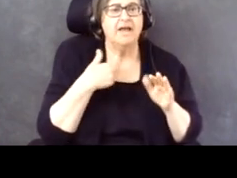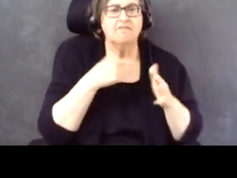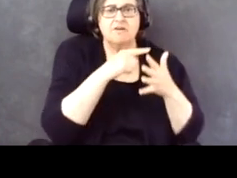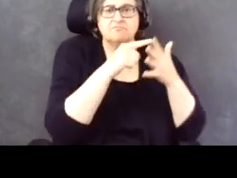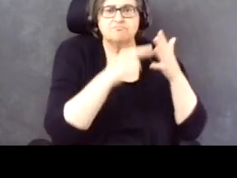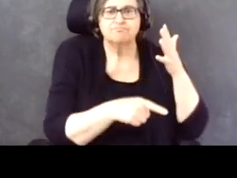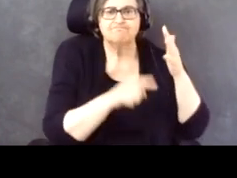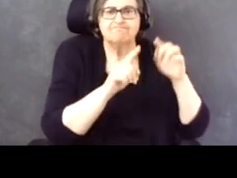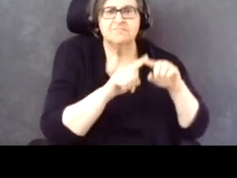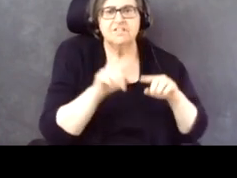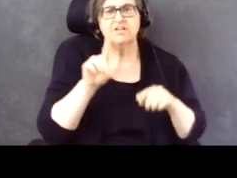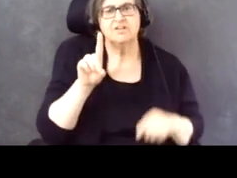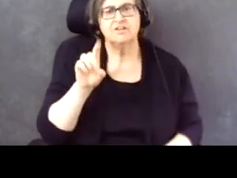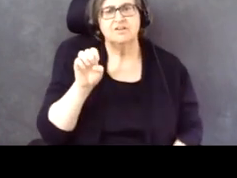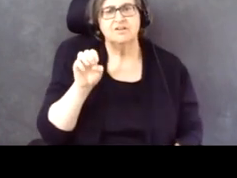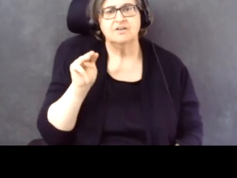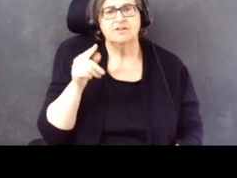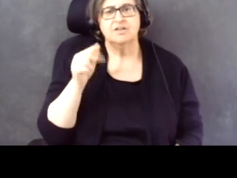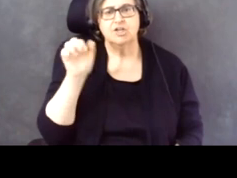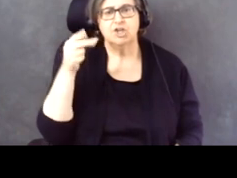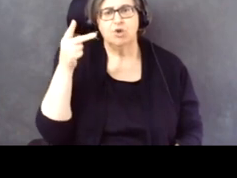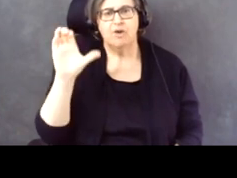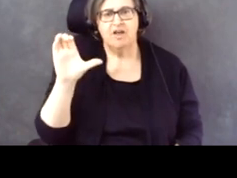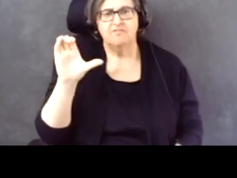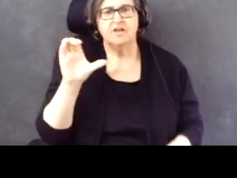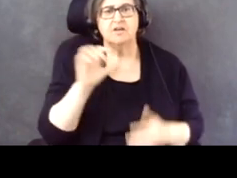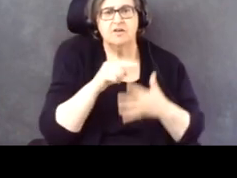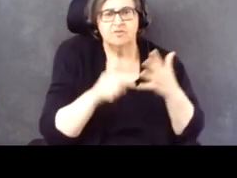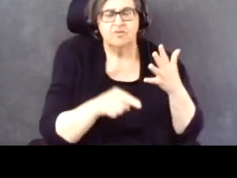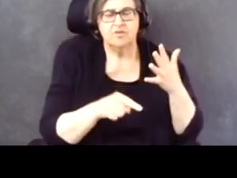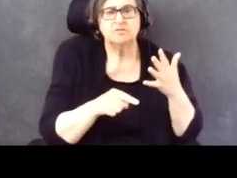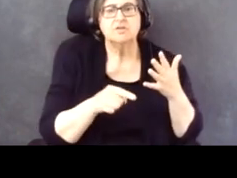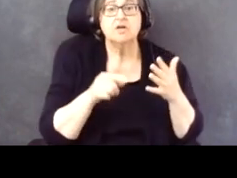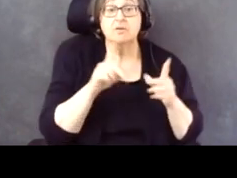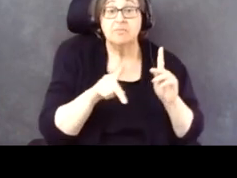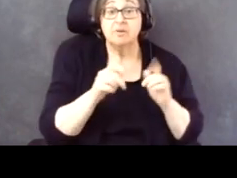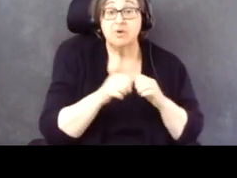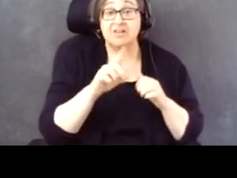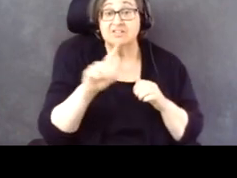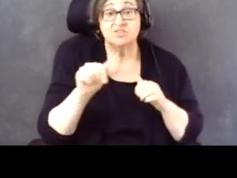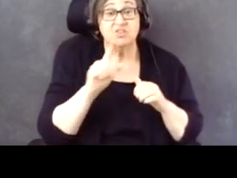The surge in turn out among people with disabilities occurred across major demographic categories.